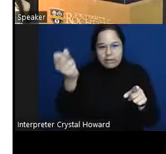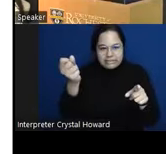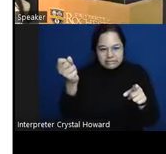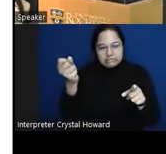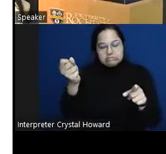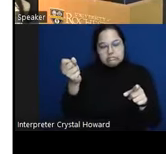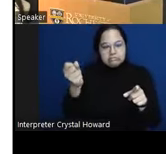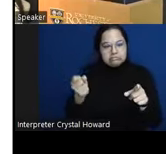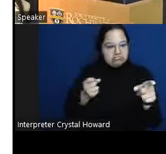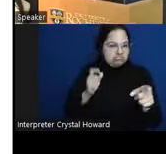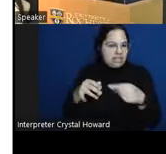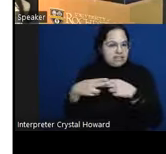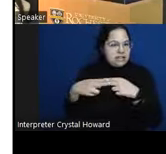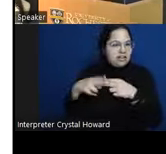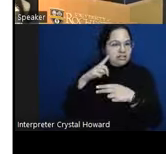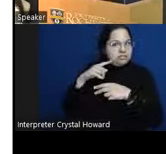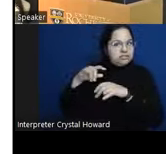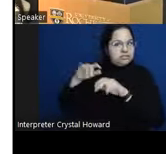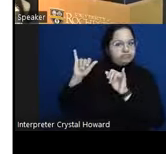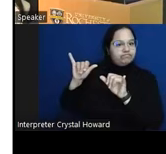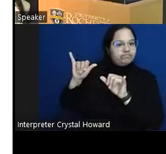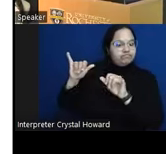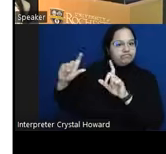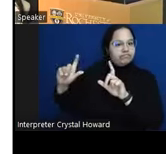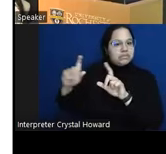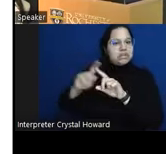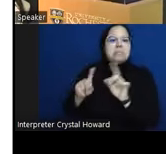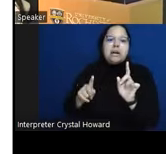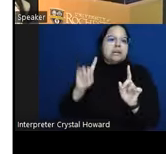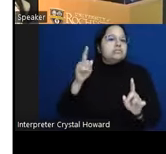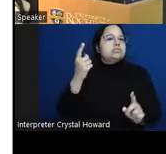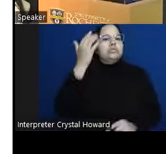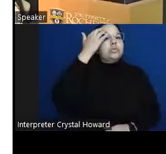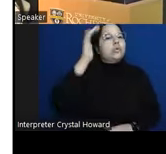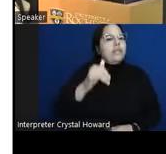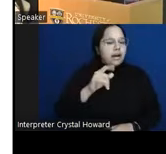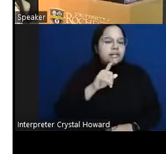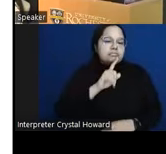that there's a process that you could follow it was just accelerated fractions and it gets you